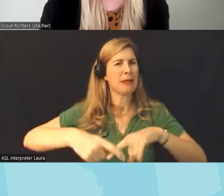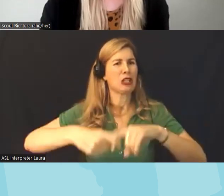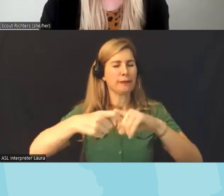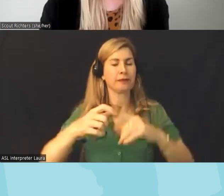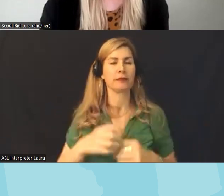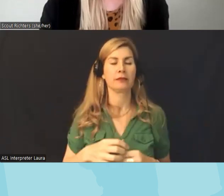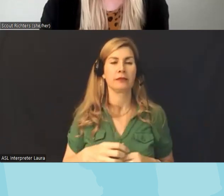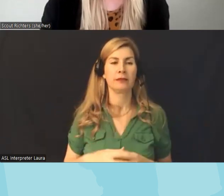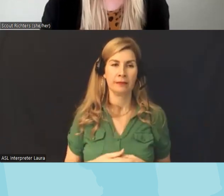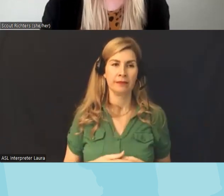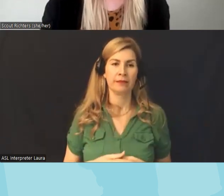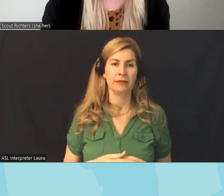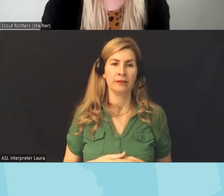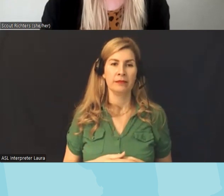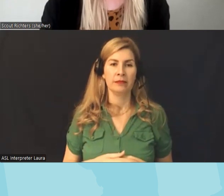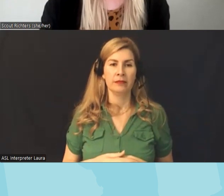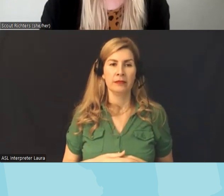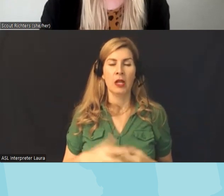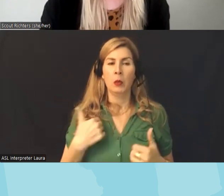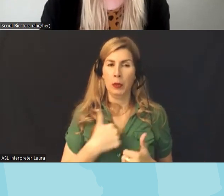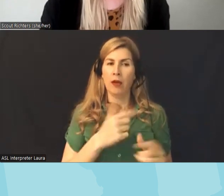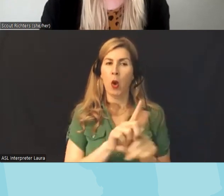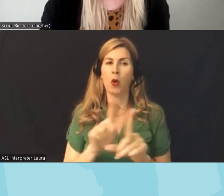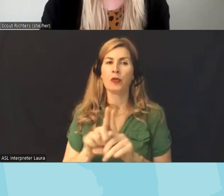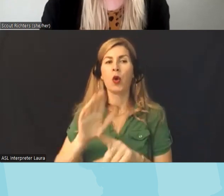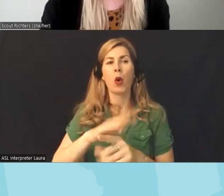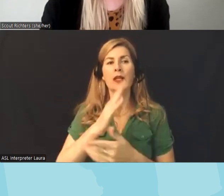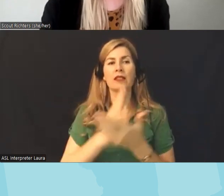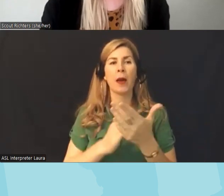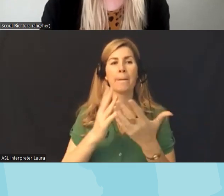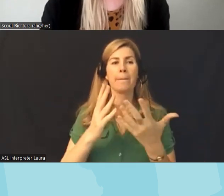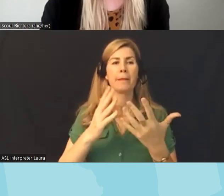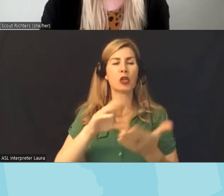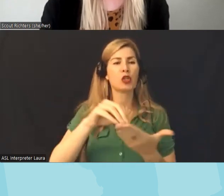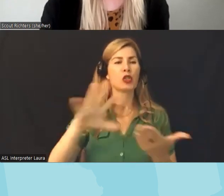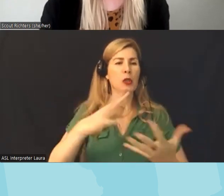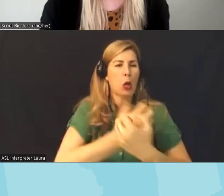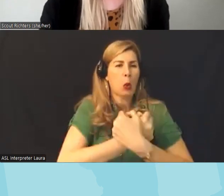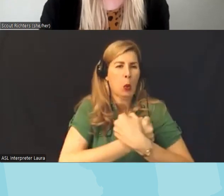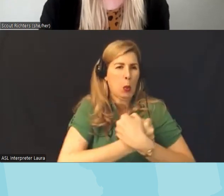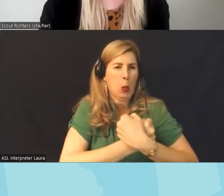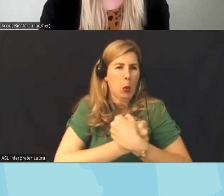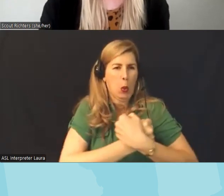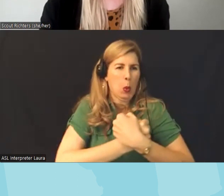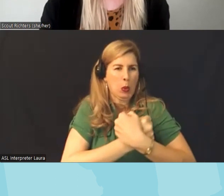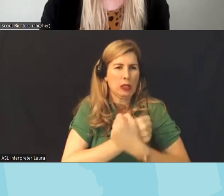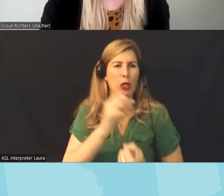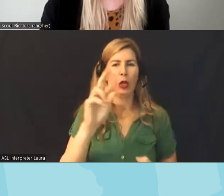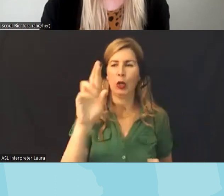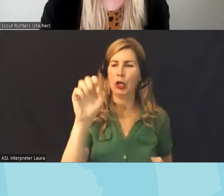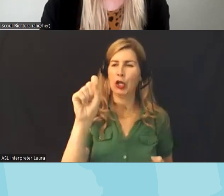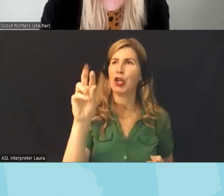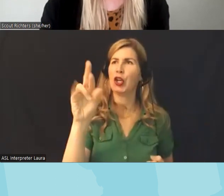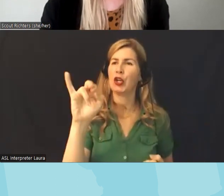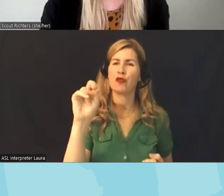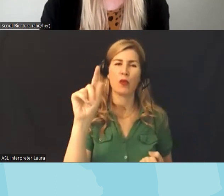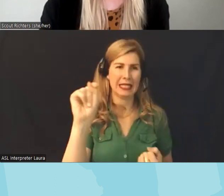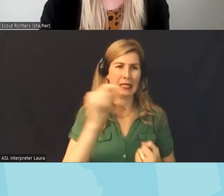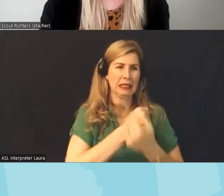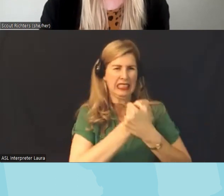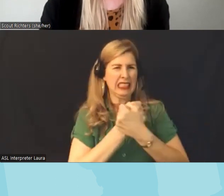some work uh on the use of restraints so um that is those are what we're doing in education Equity